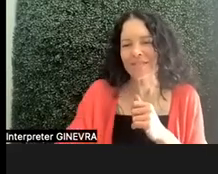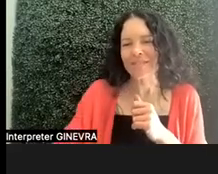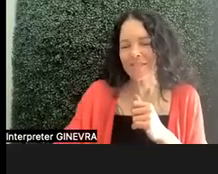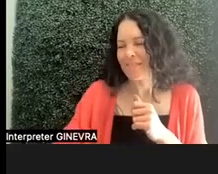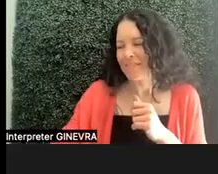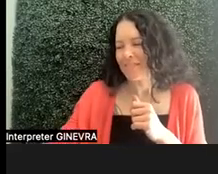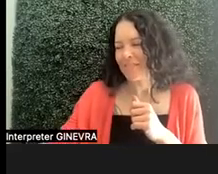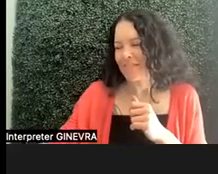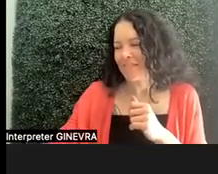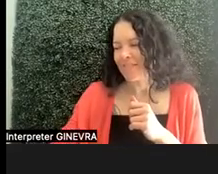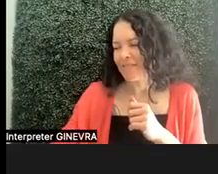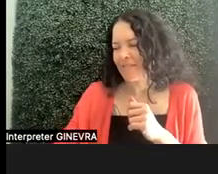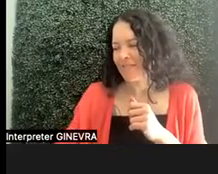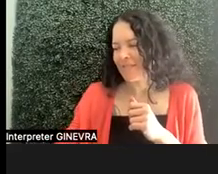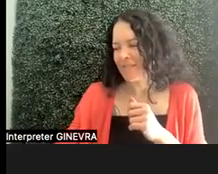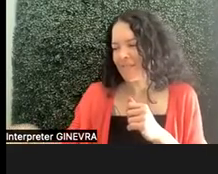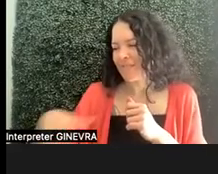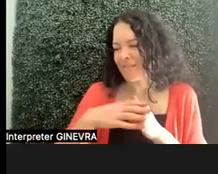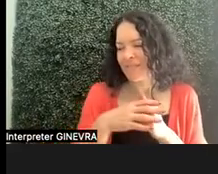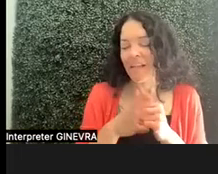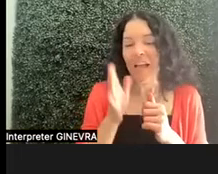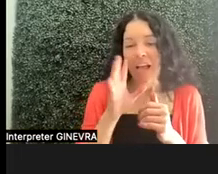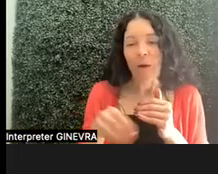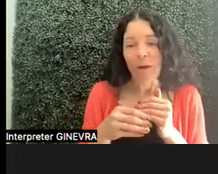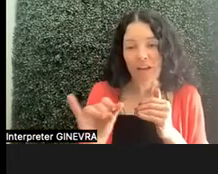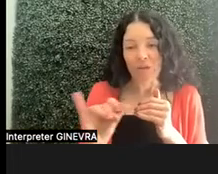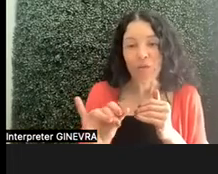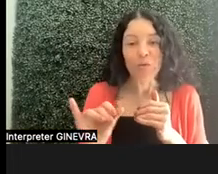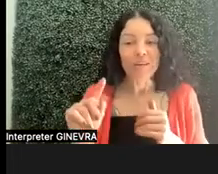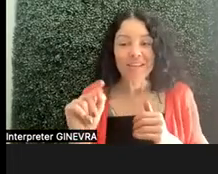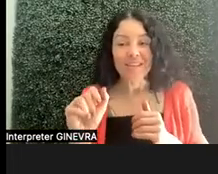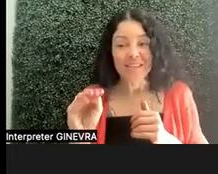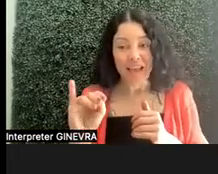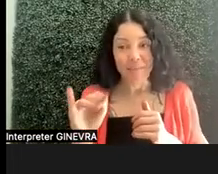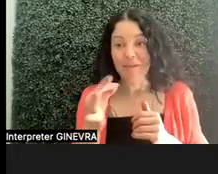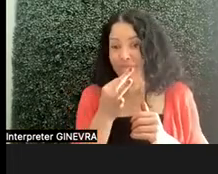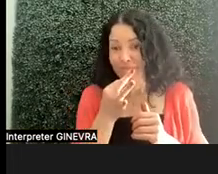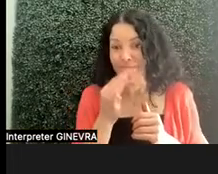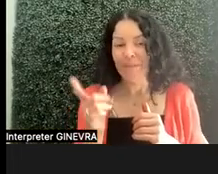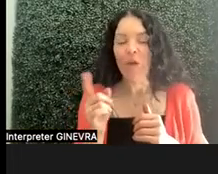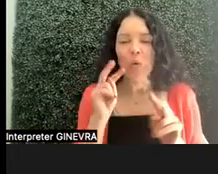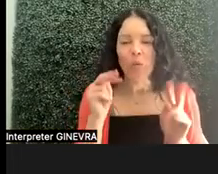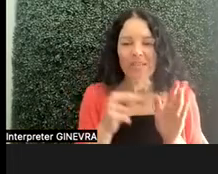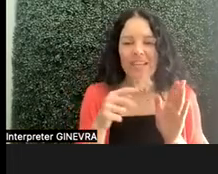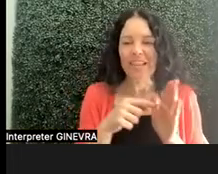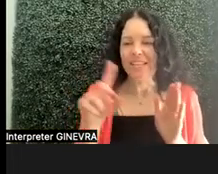And I would add too, something that Tami does particularly well. We view this as DEI work, Diversity, Equity,